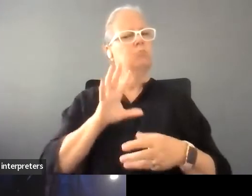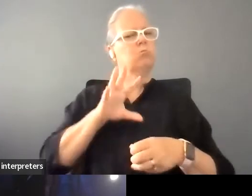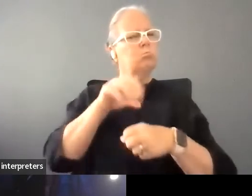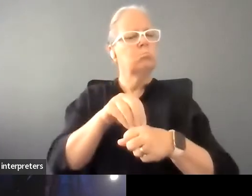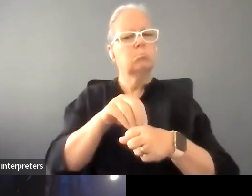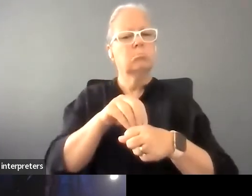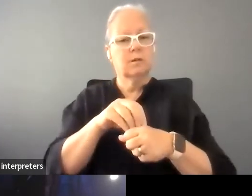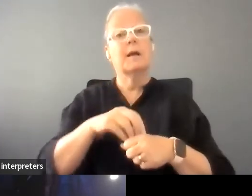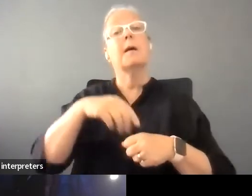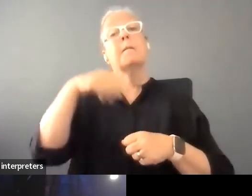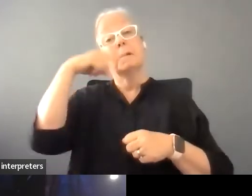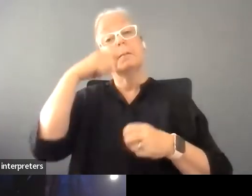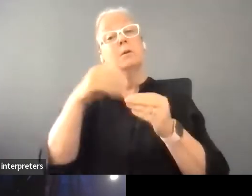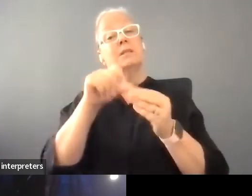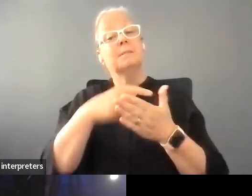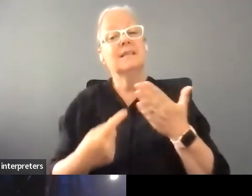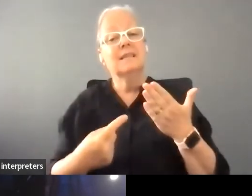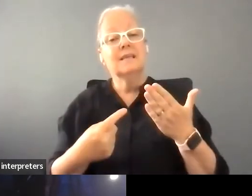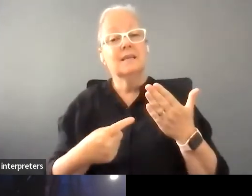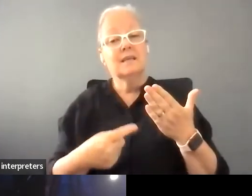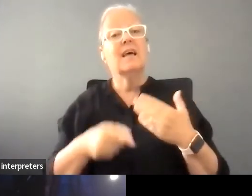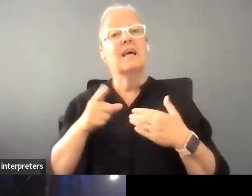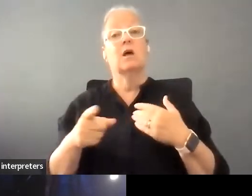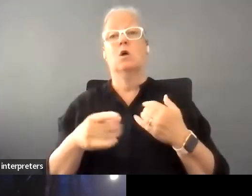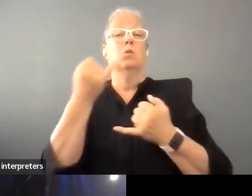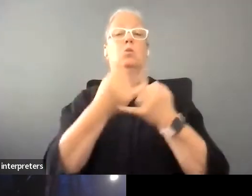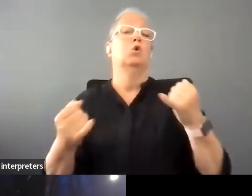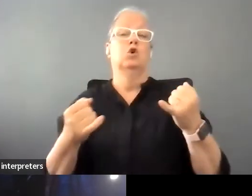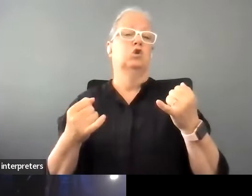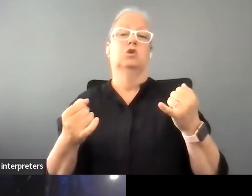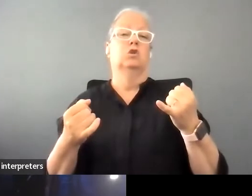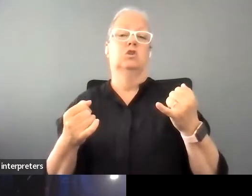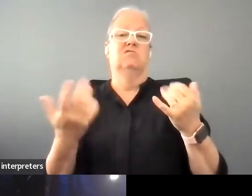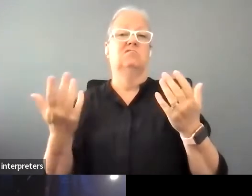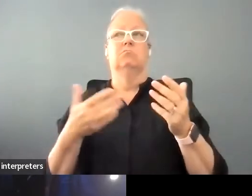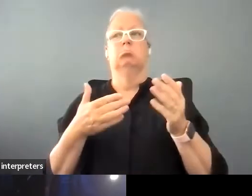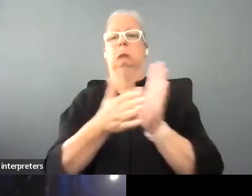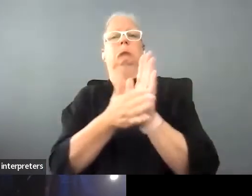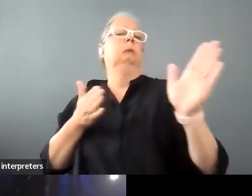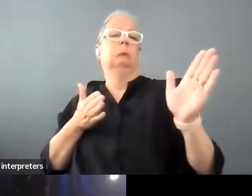disabilities have even been further reduced in the scheme of things and are endangered